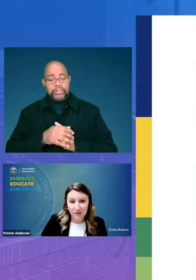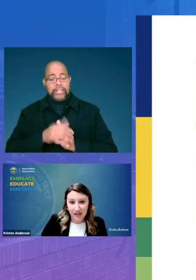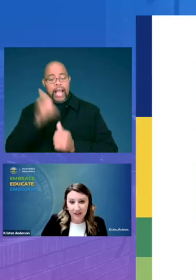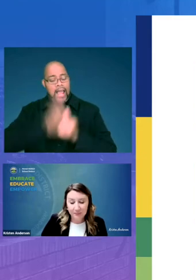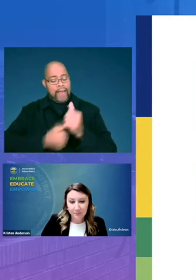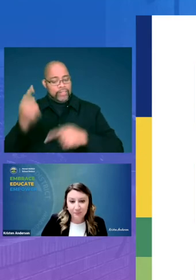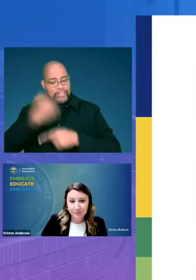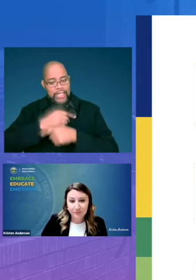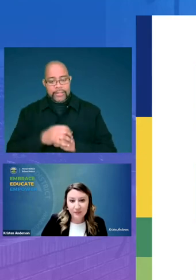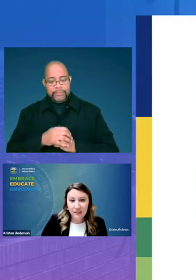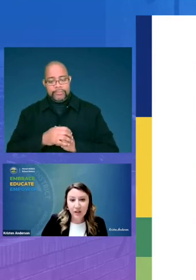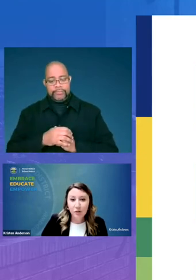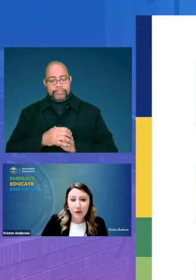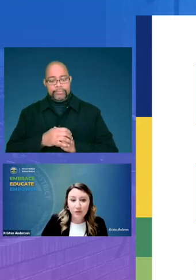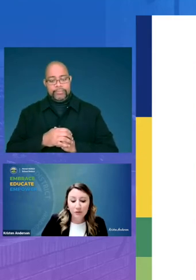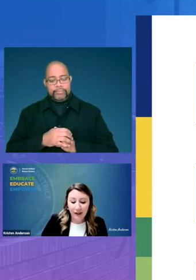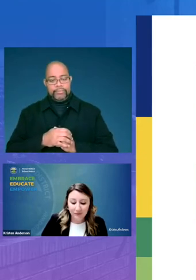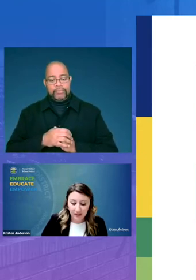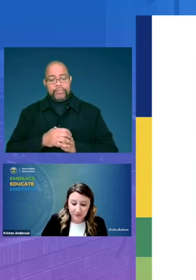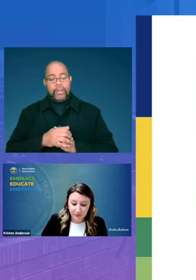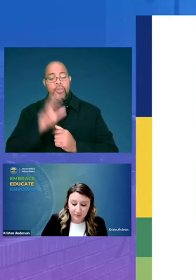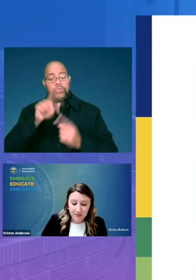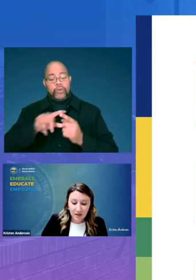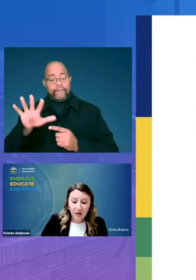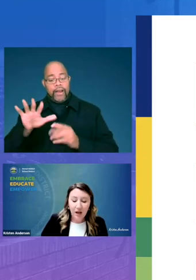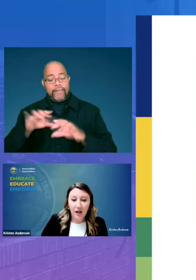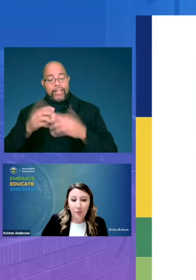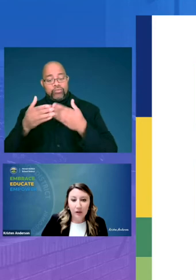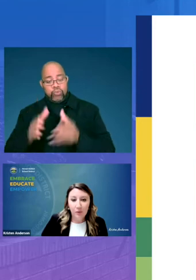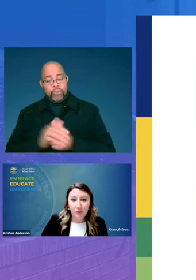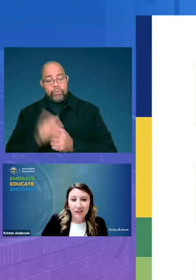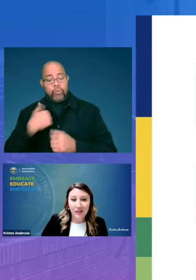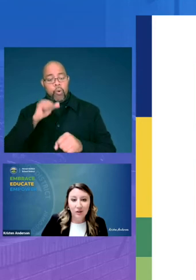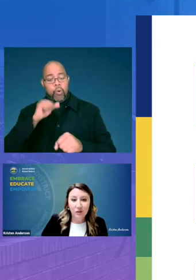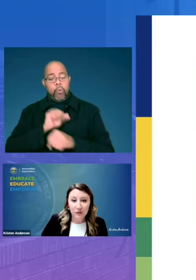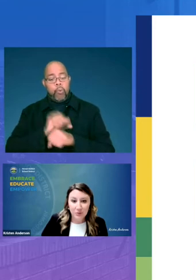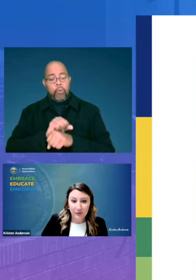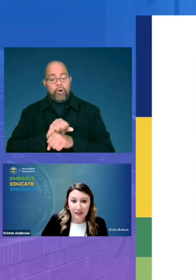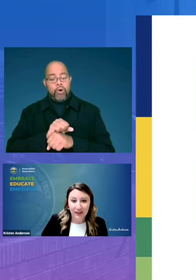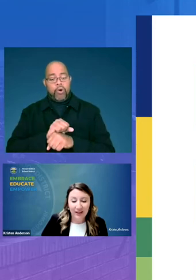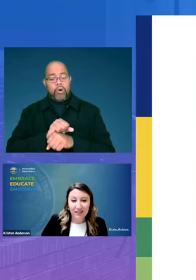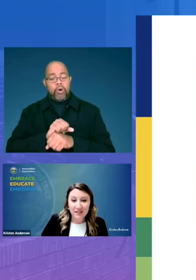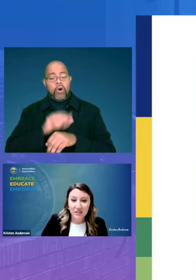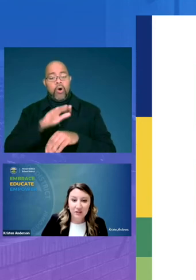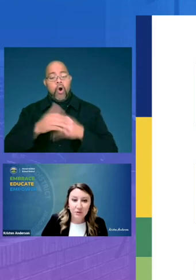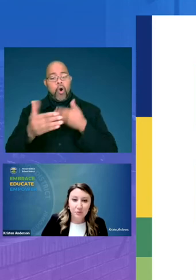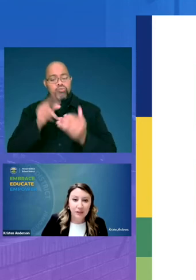day in our three through five classrooms uh we are working on close reading and this year is really